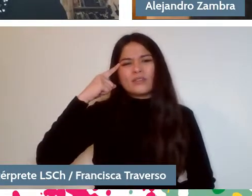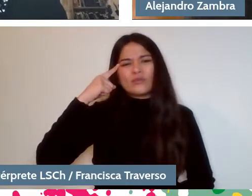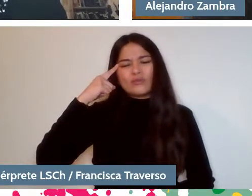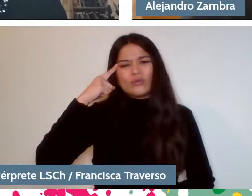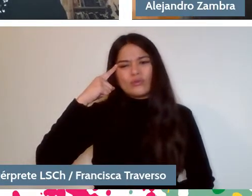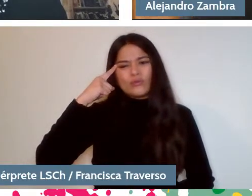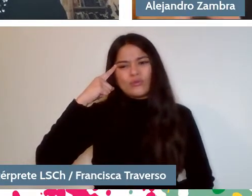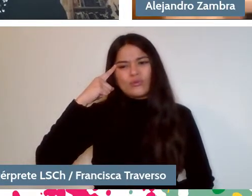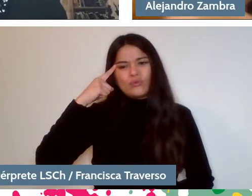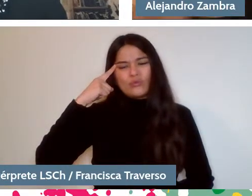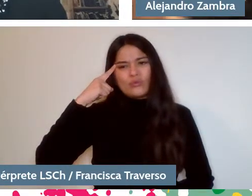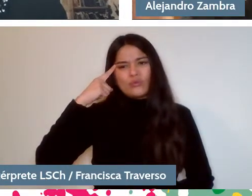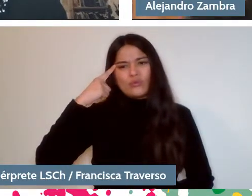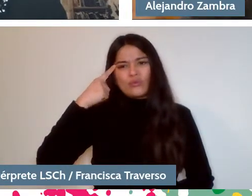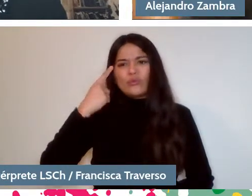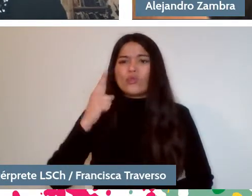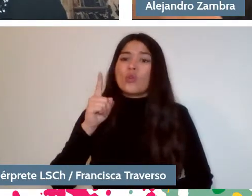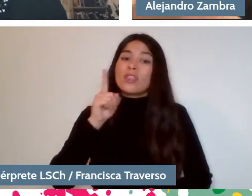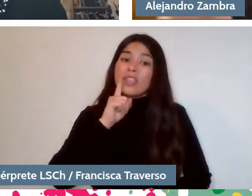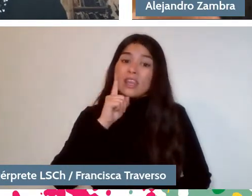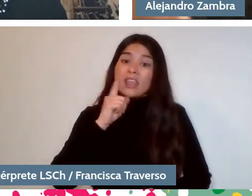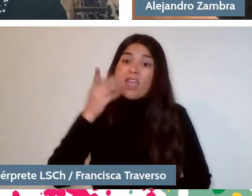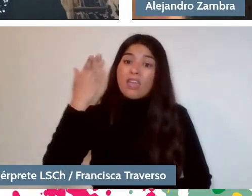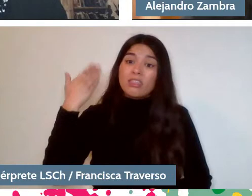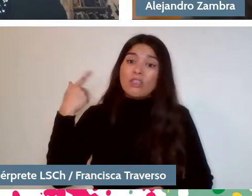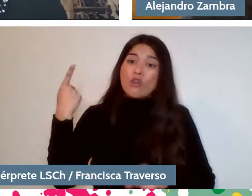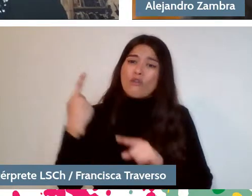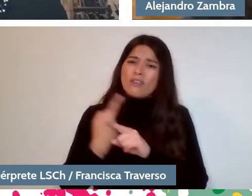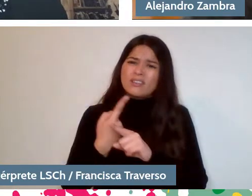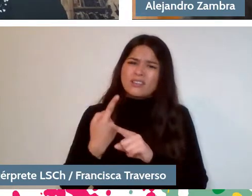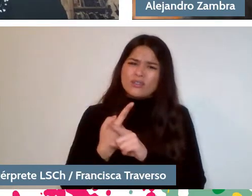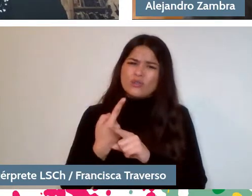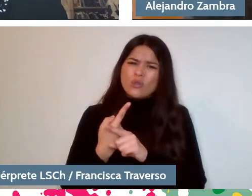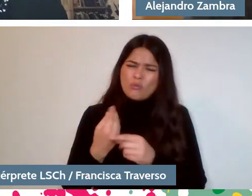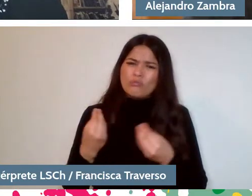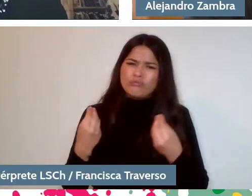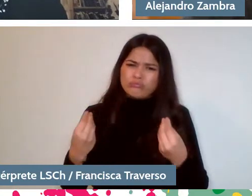I mean, there have been very rich conversations based on the proposal, let's say.